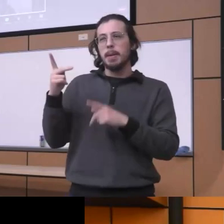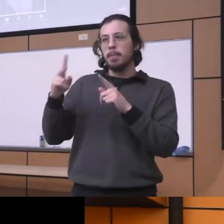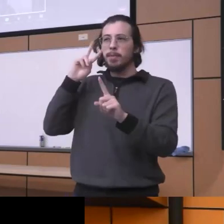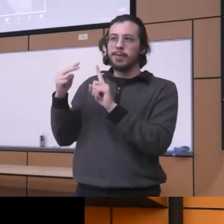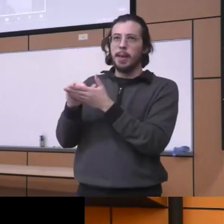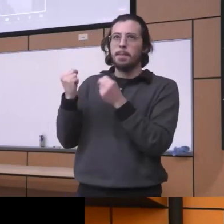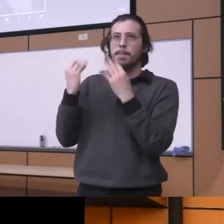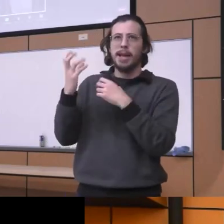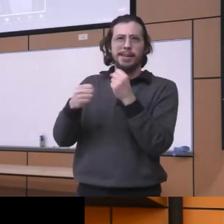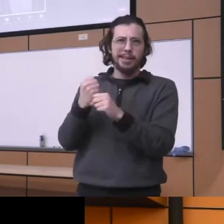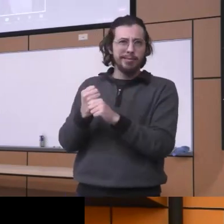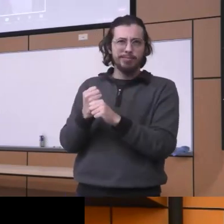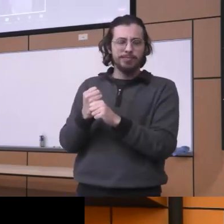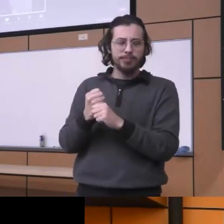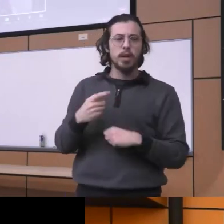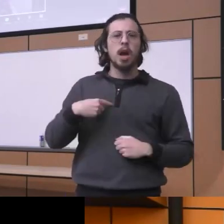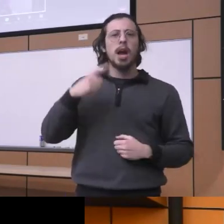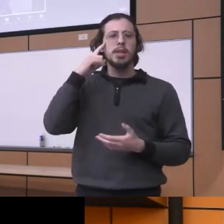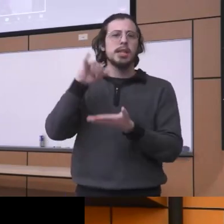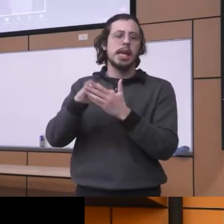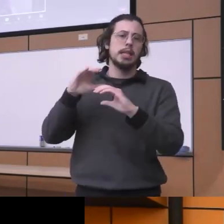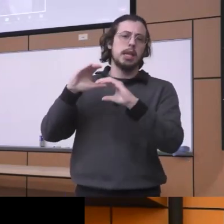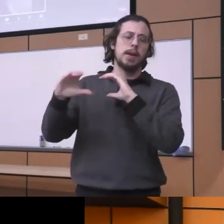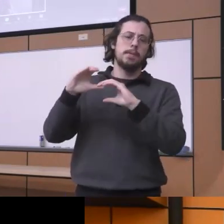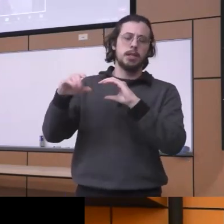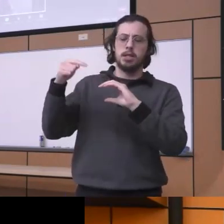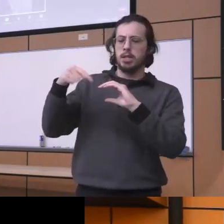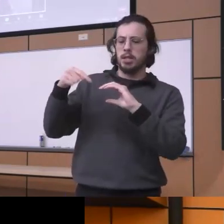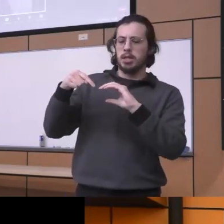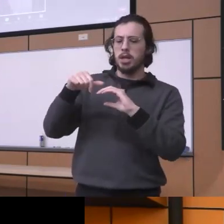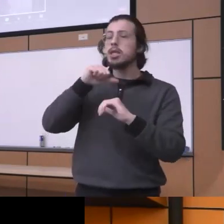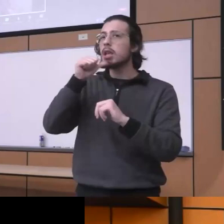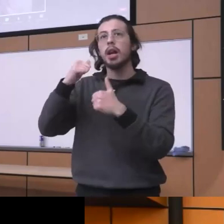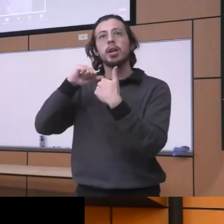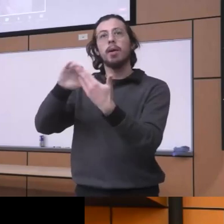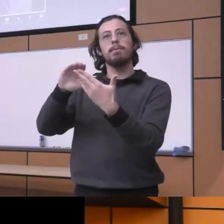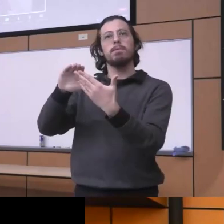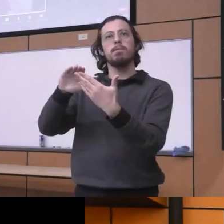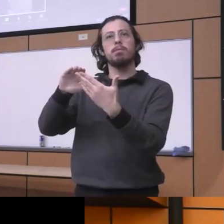know I I think there has to be a conversation not confrontation you know because a lot of people can